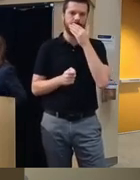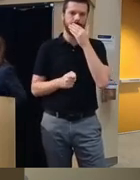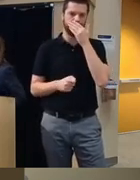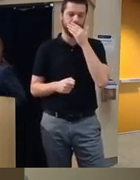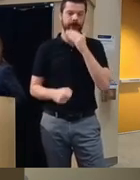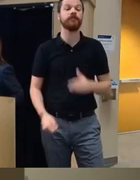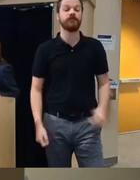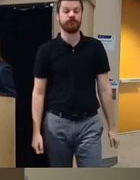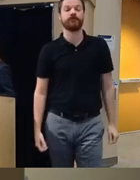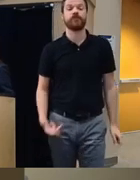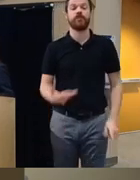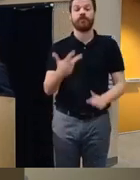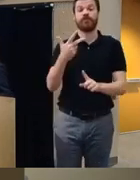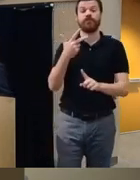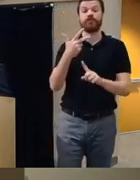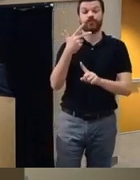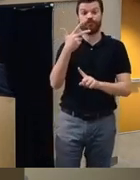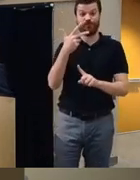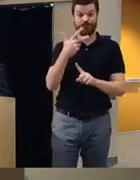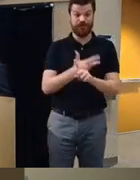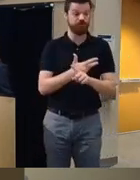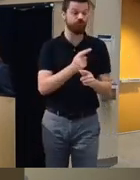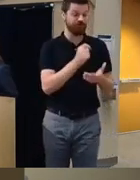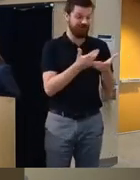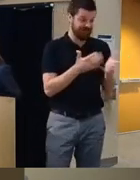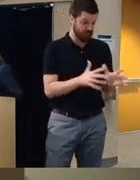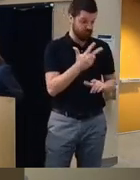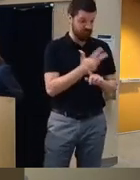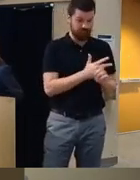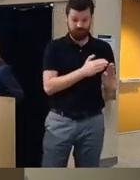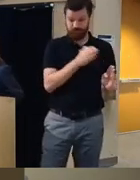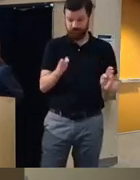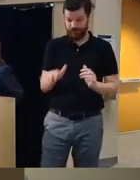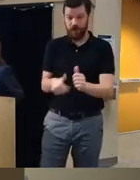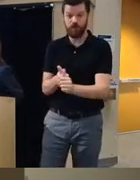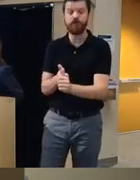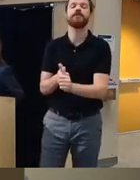followup so after treatment was completed and three month followup we found that the drug